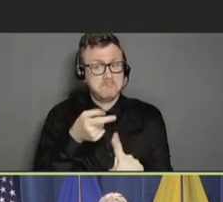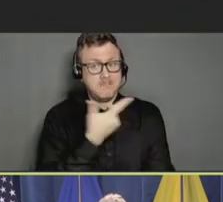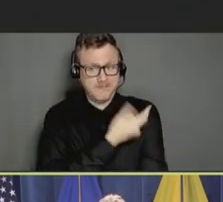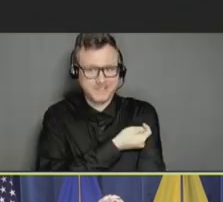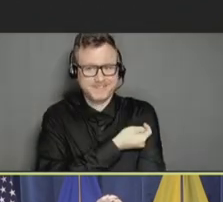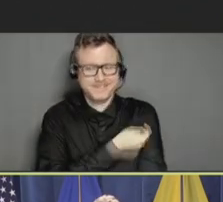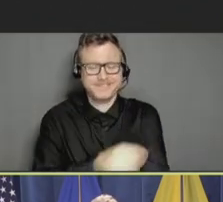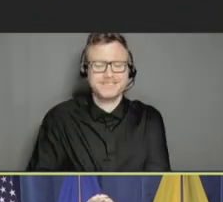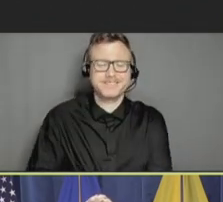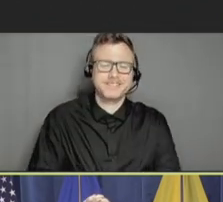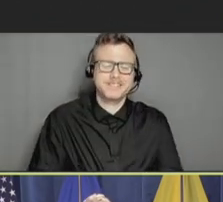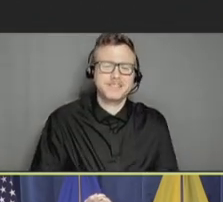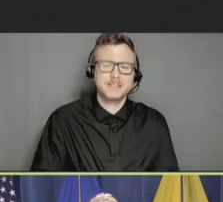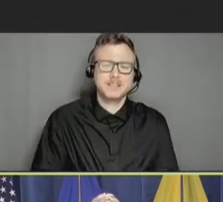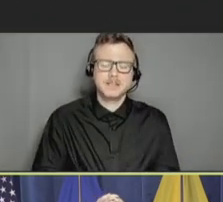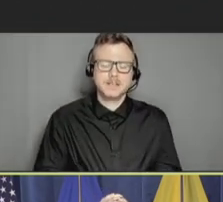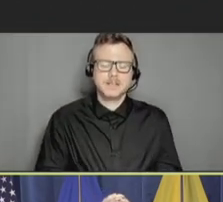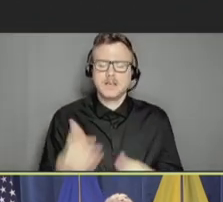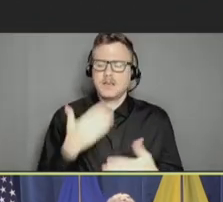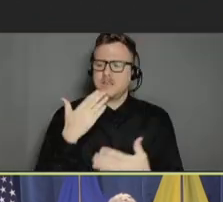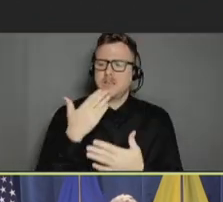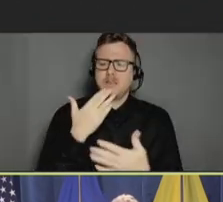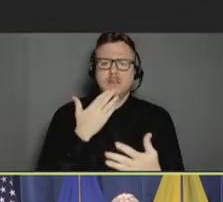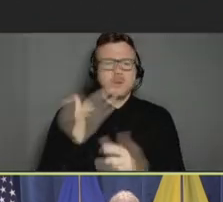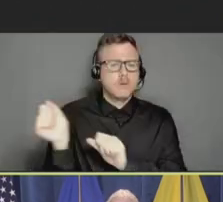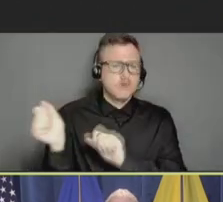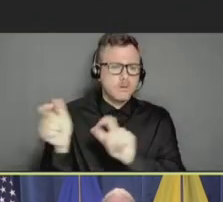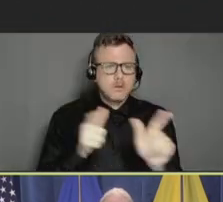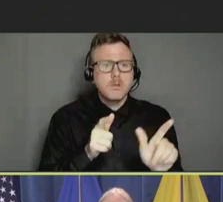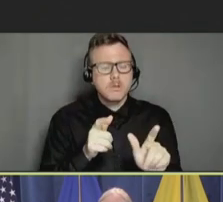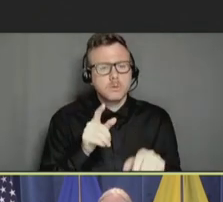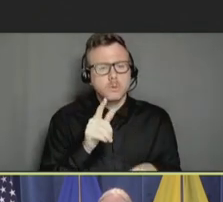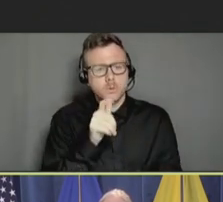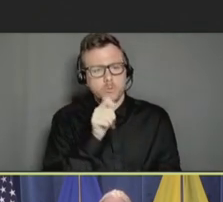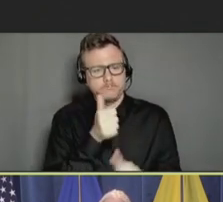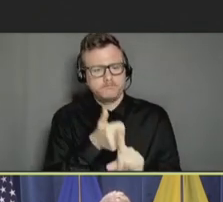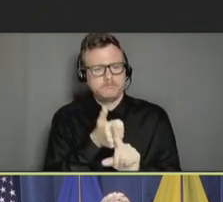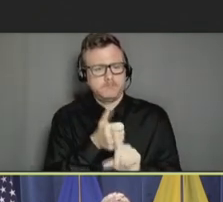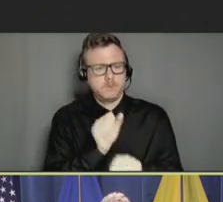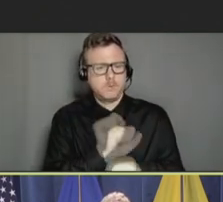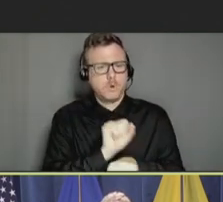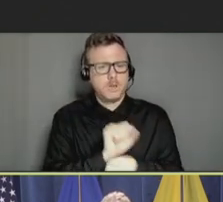I want to personally thank all of the people who helped during the mpox outbreak, many